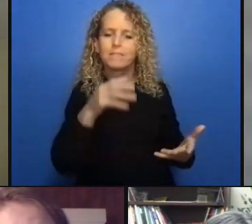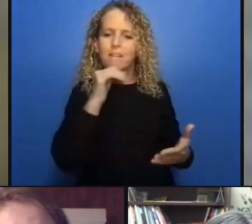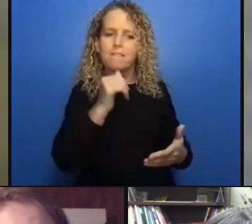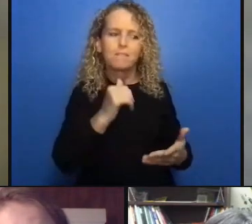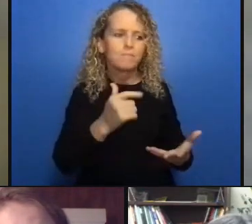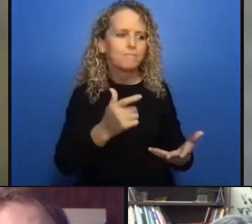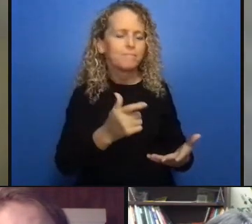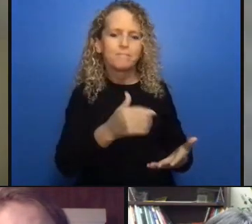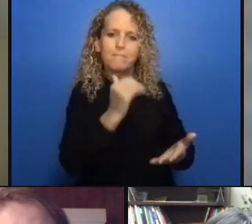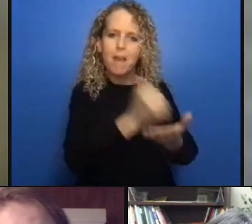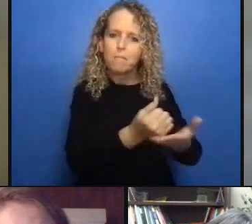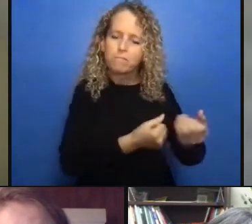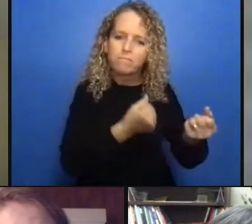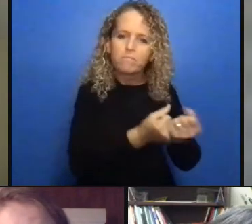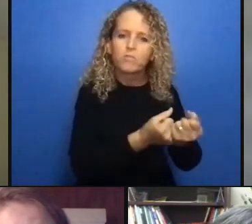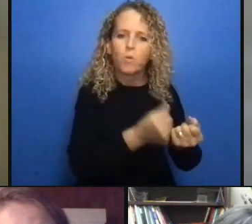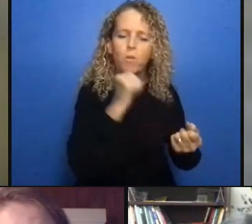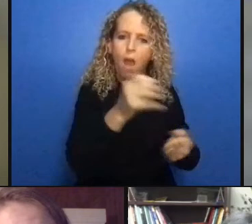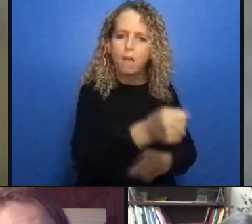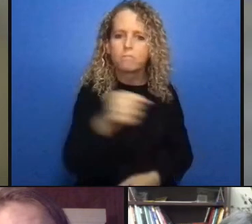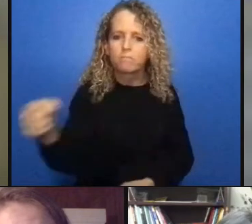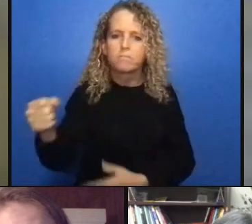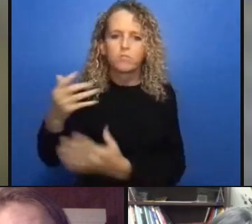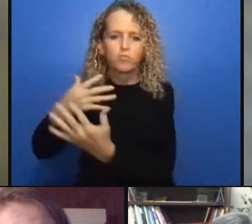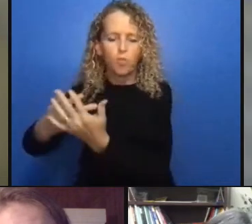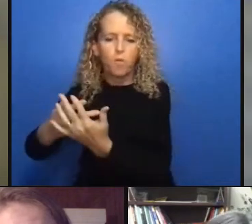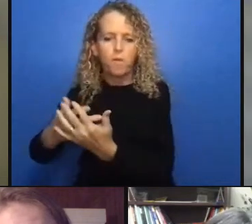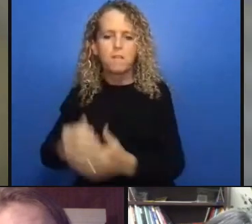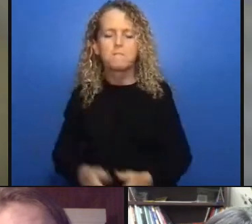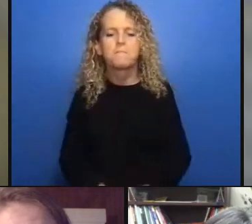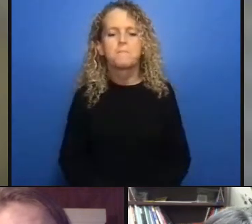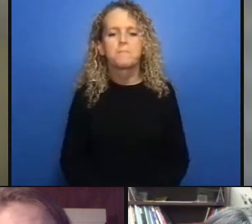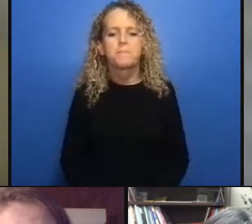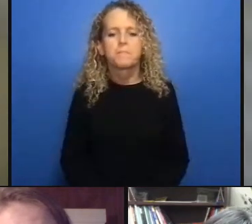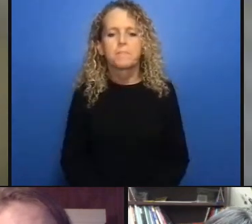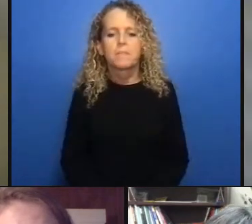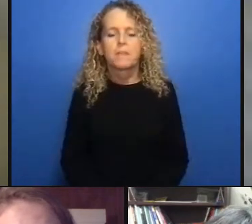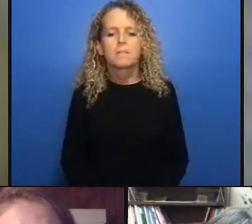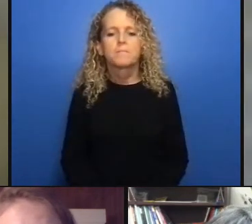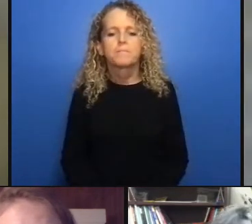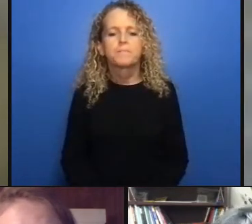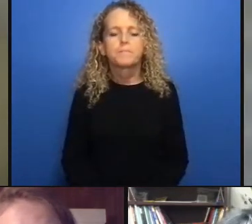rates of overdose deaths that we see in our communities and across the country but also